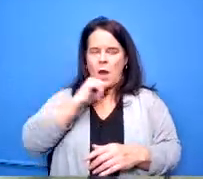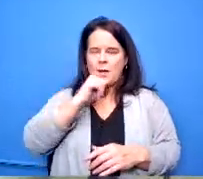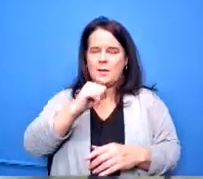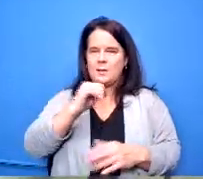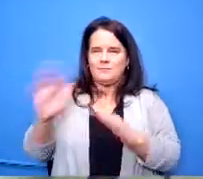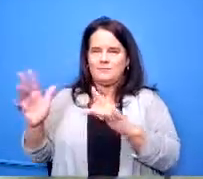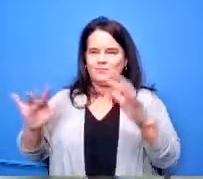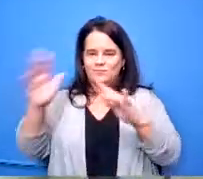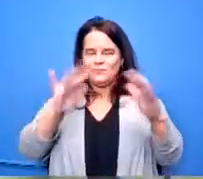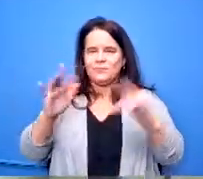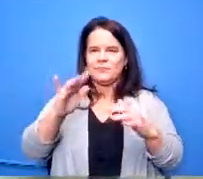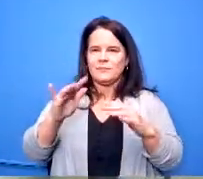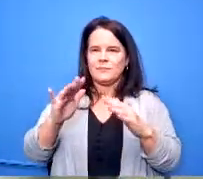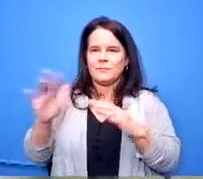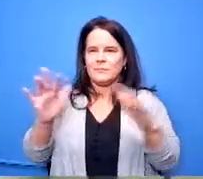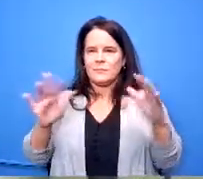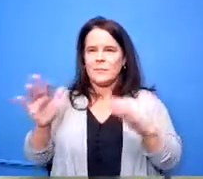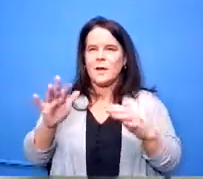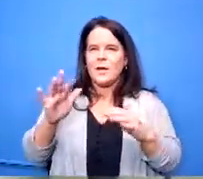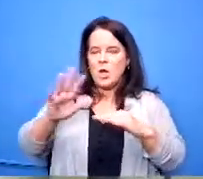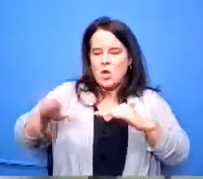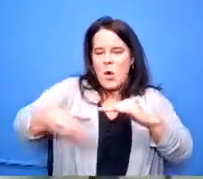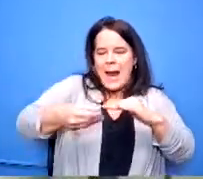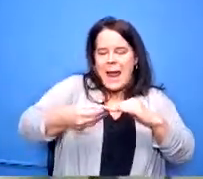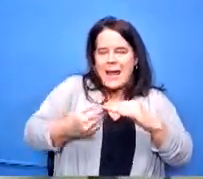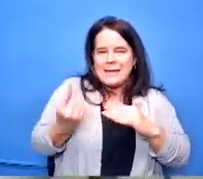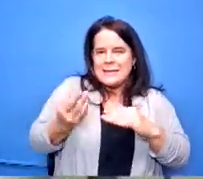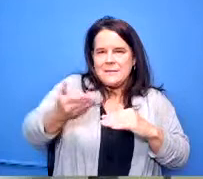teacher education i mean you're adding another program there why not put that in dunbar belmont